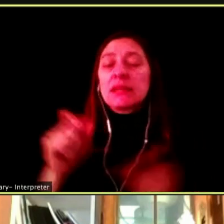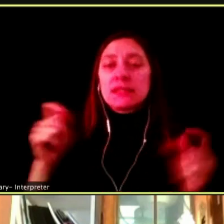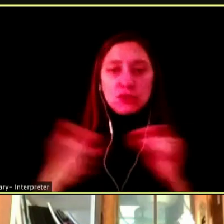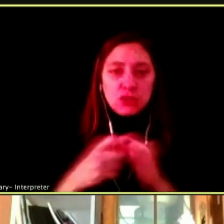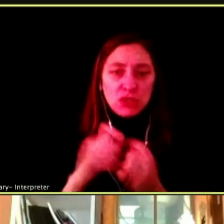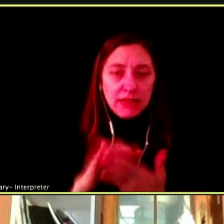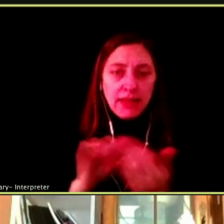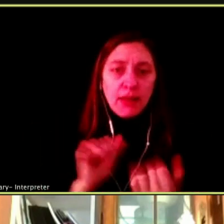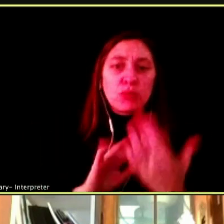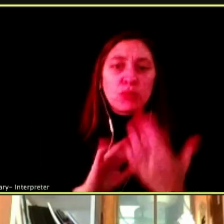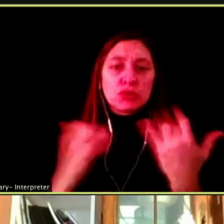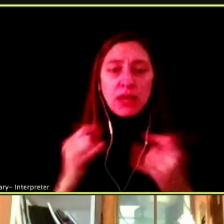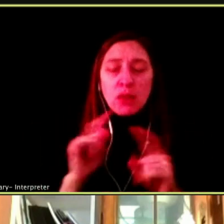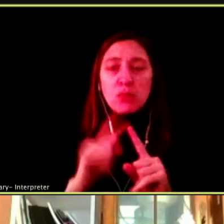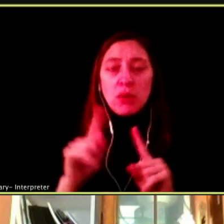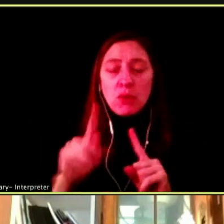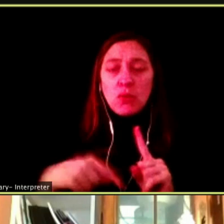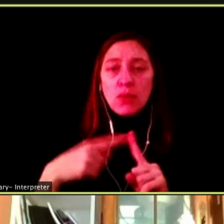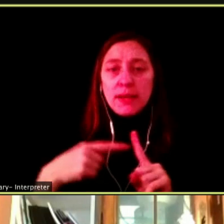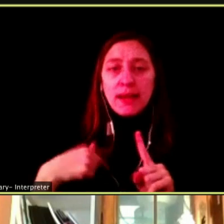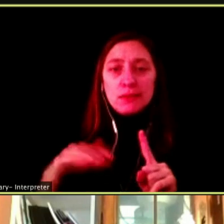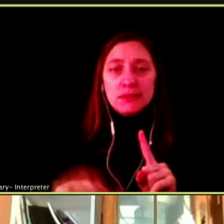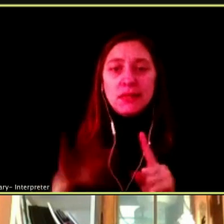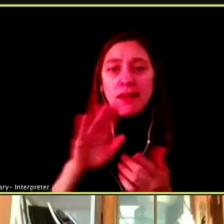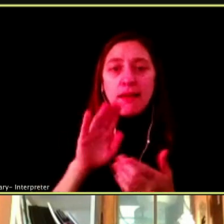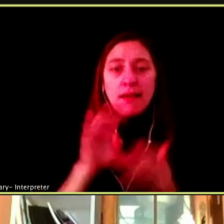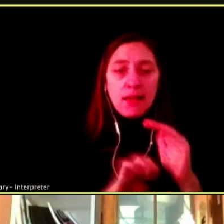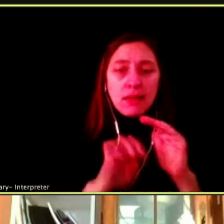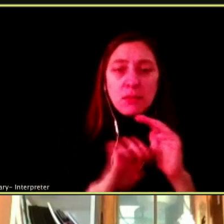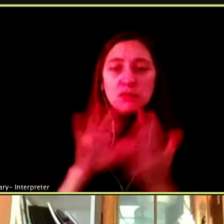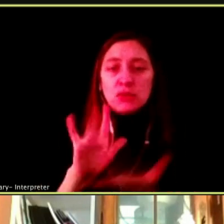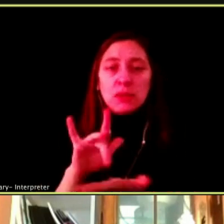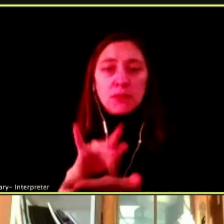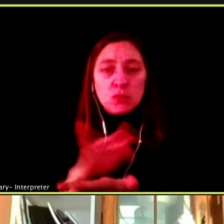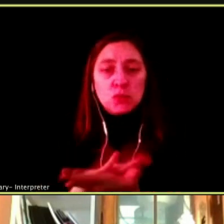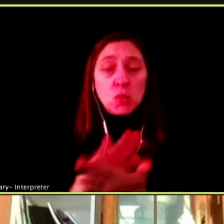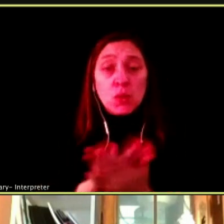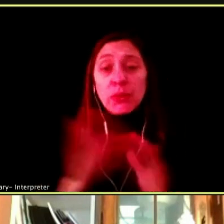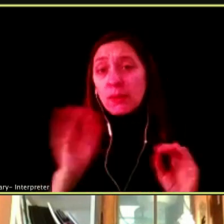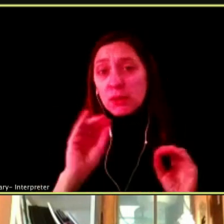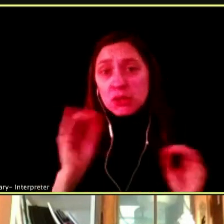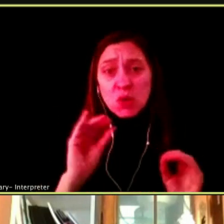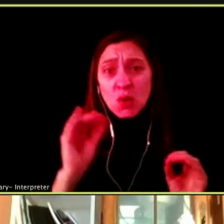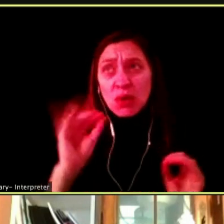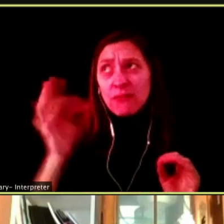WAS IN ELEMENTARY SCHOOL AND MIDDLE SCHOOL THERE WAS VERY LITTLE IF ANY MENTIONING OF VAPING.